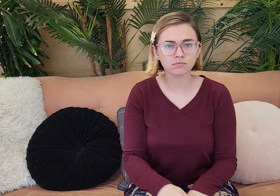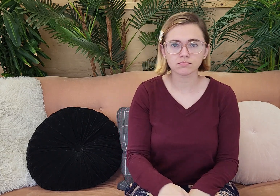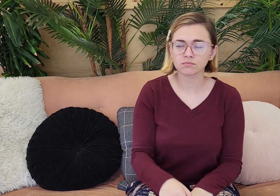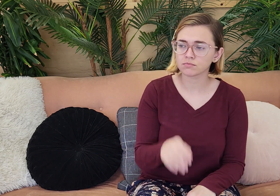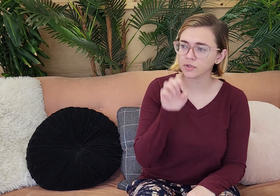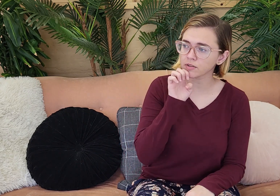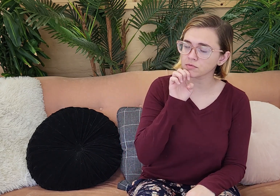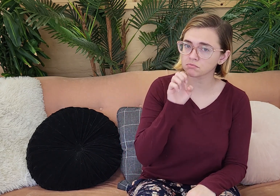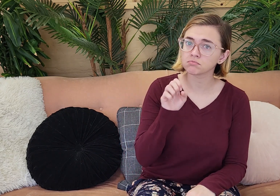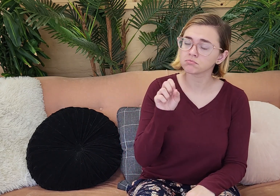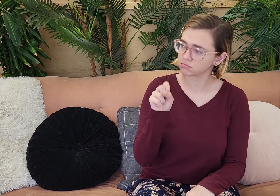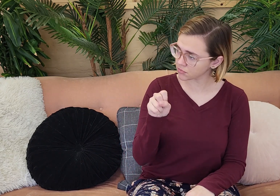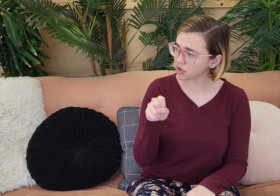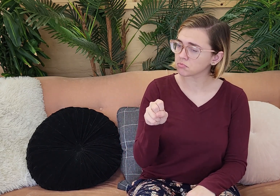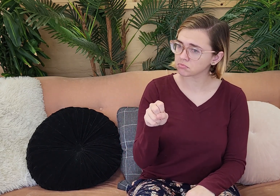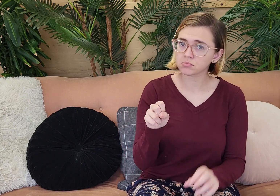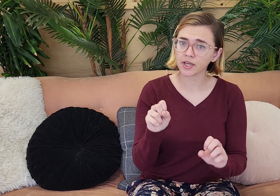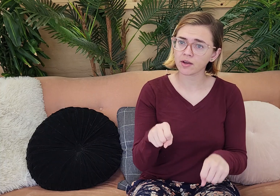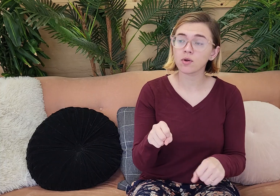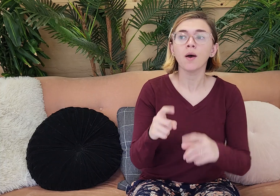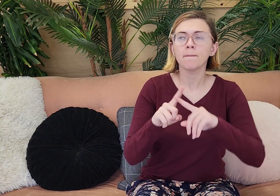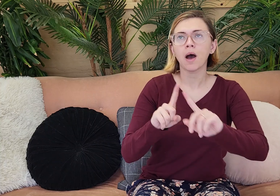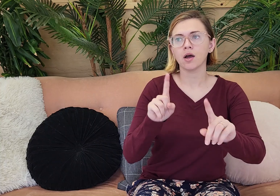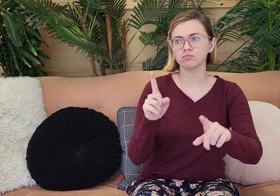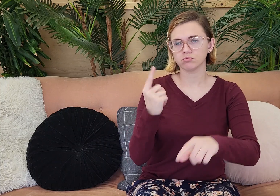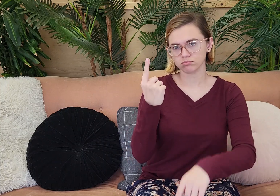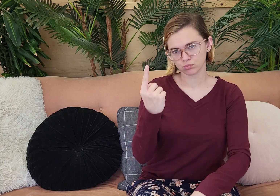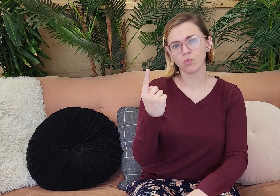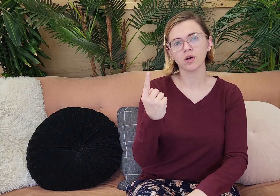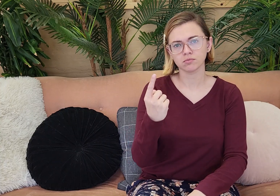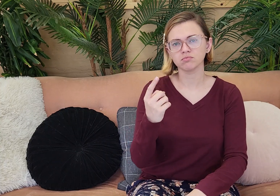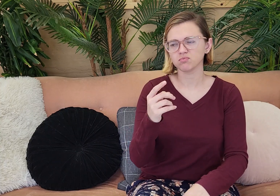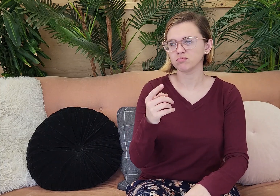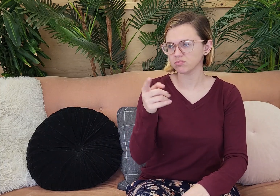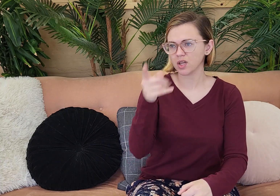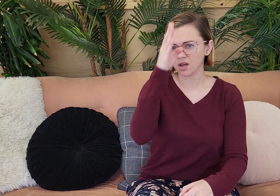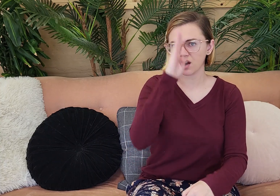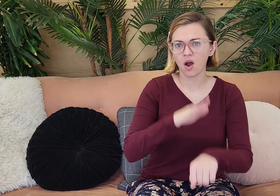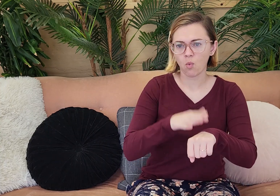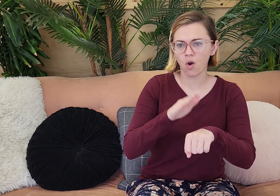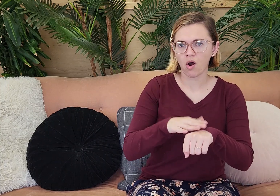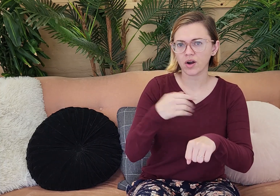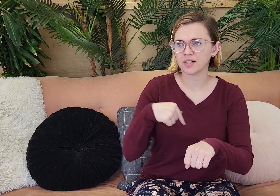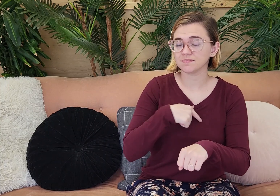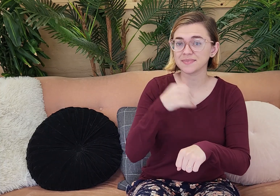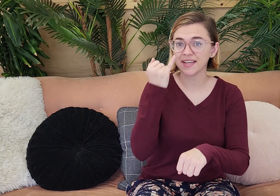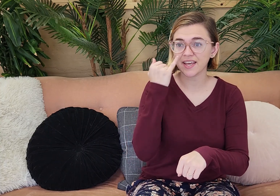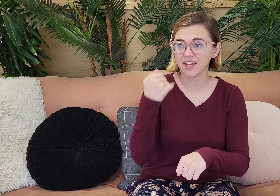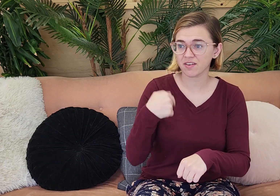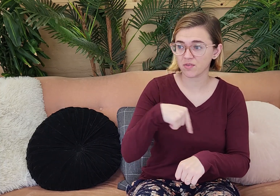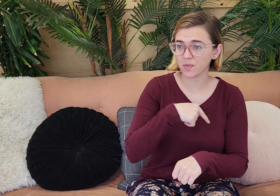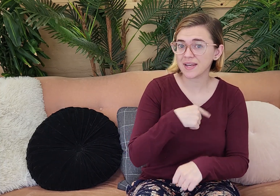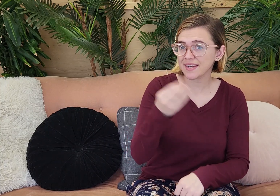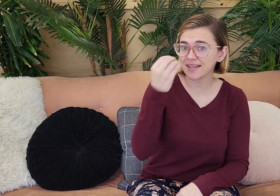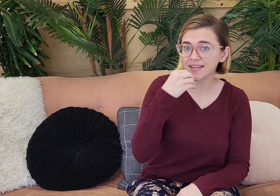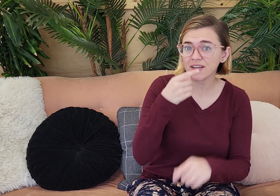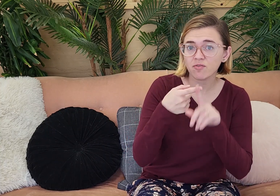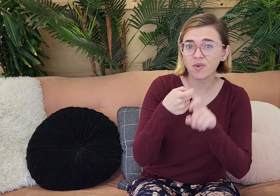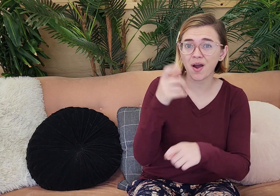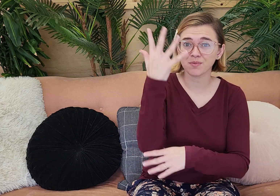want?" And Eve said, "Y es, we can. Well, except for one, there was one that God warned us that if we eat